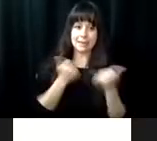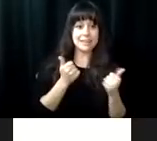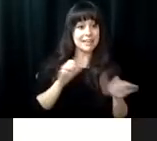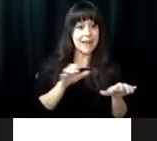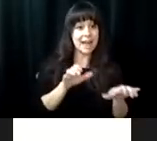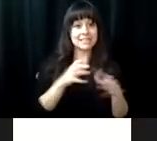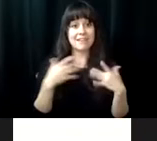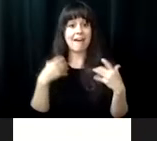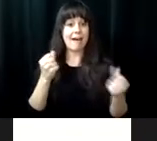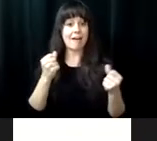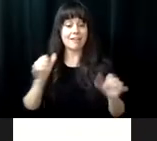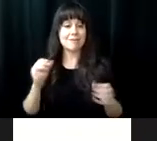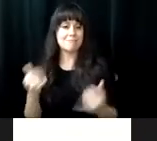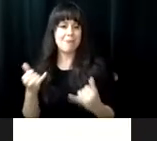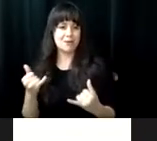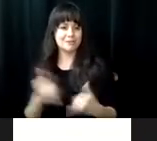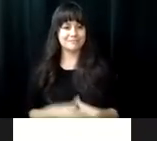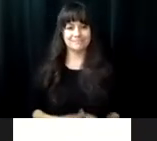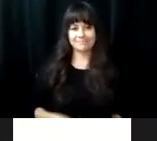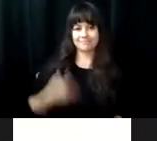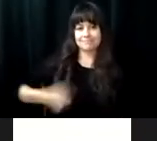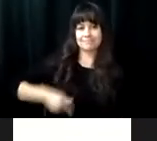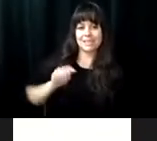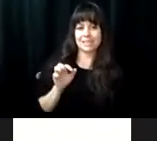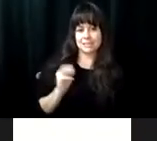students who want to maintain independence and live active